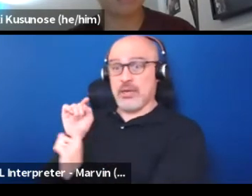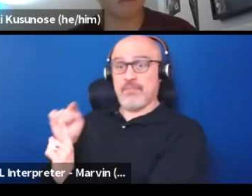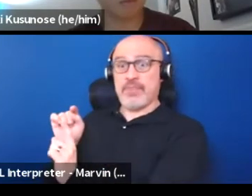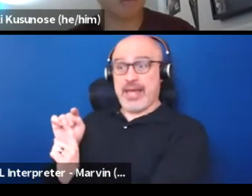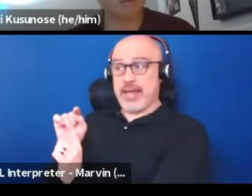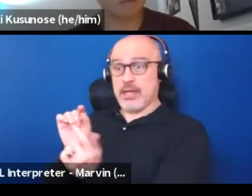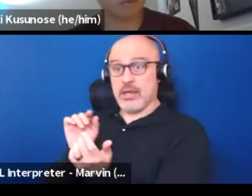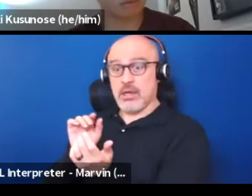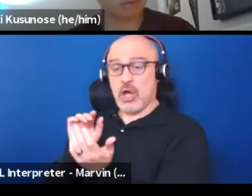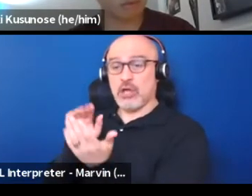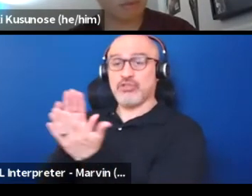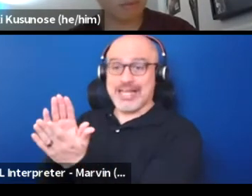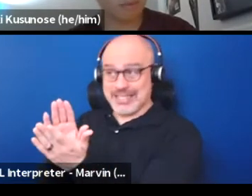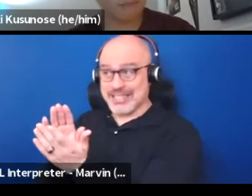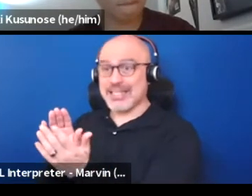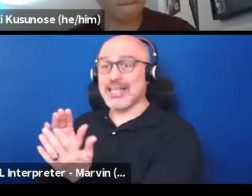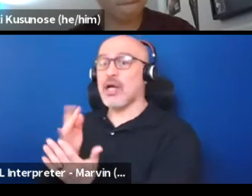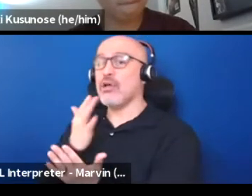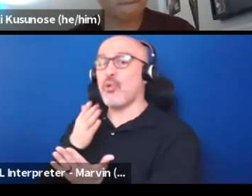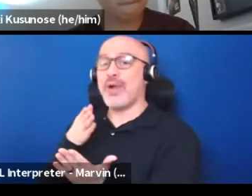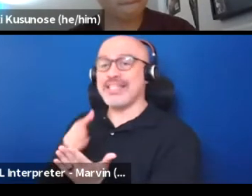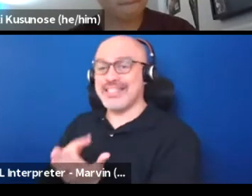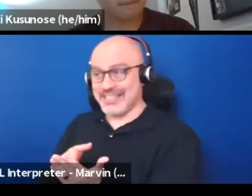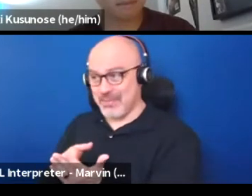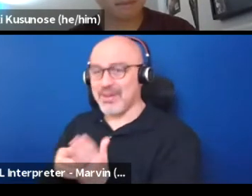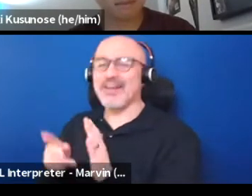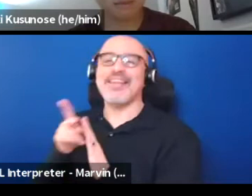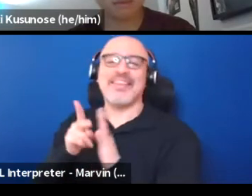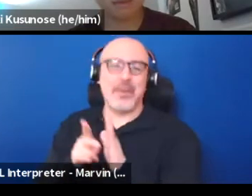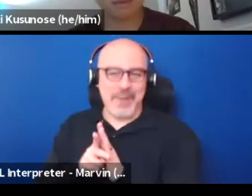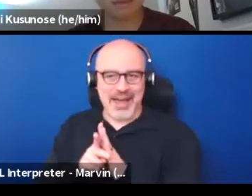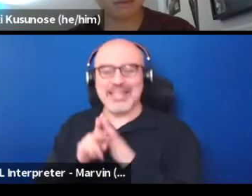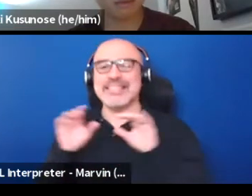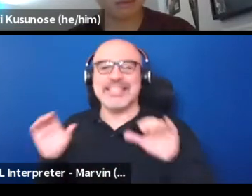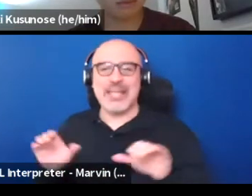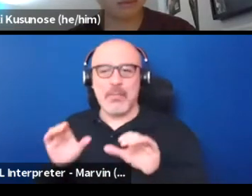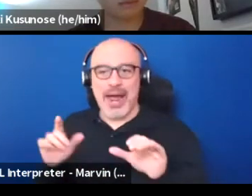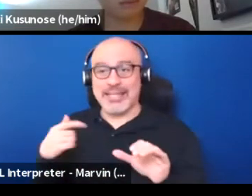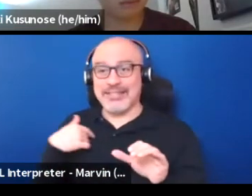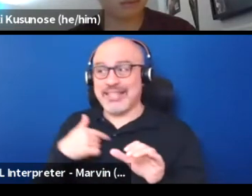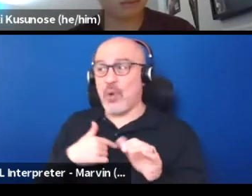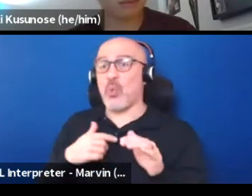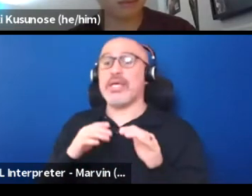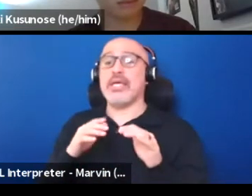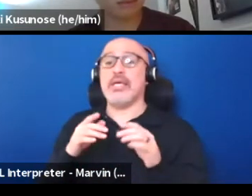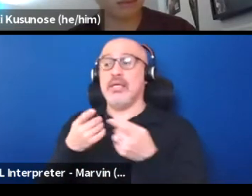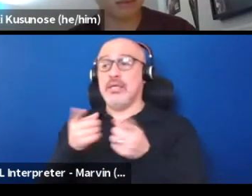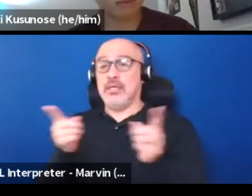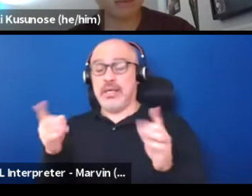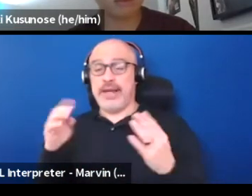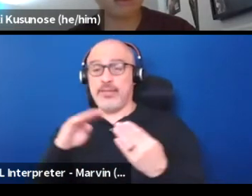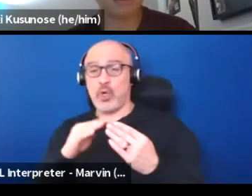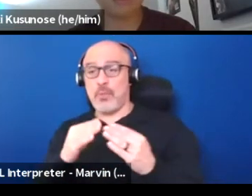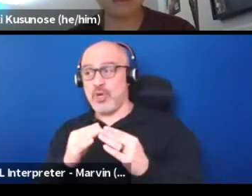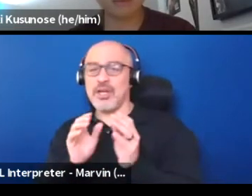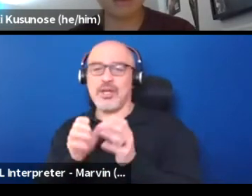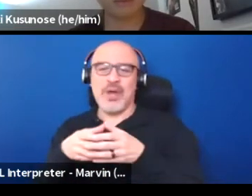institutionalized racism, then the policies and practices that we then carry out with community can expand that as well.